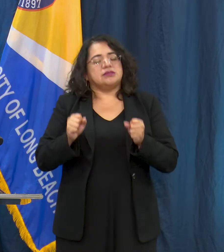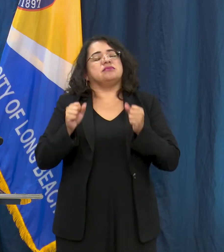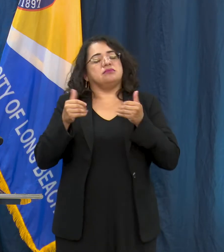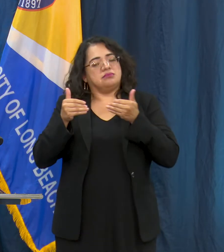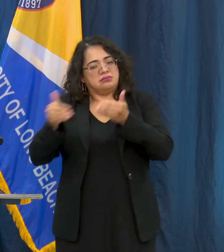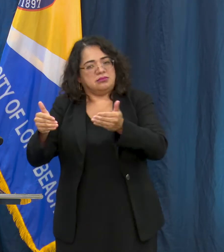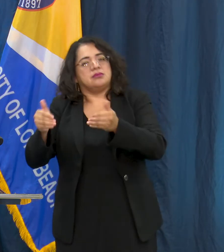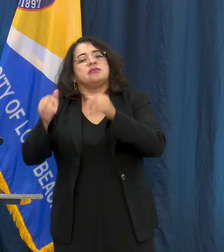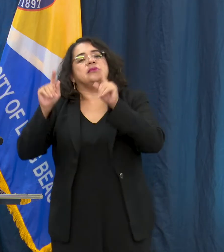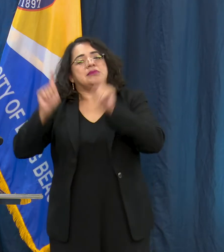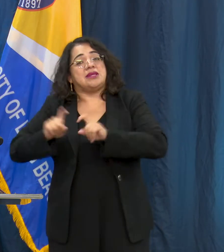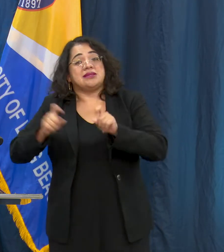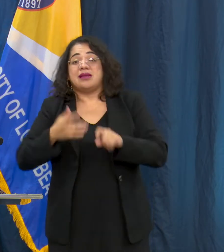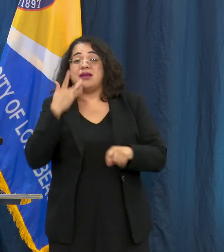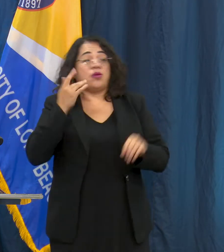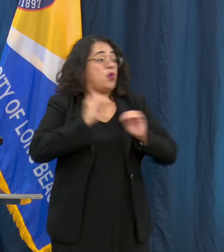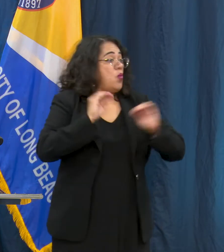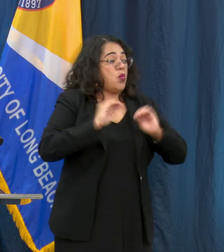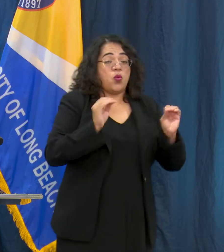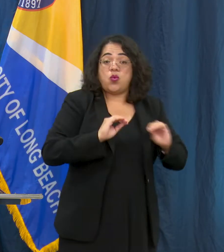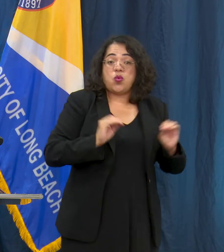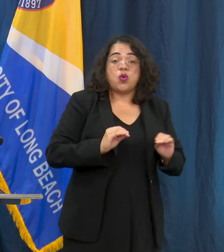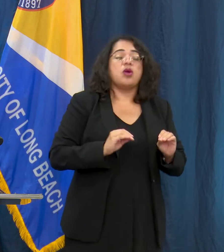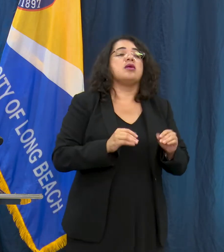you to get tested but it's just not necessary for an employee who does not